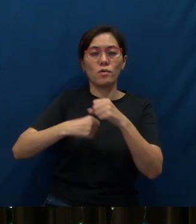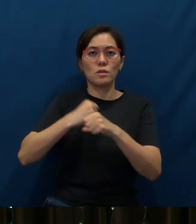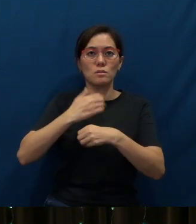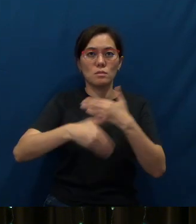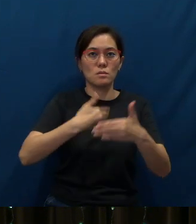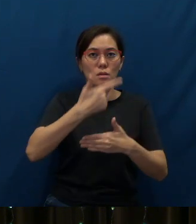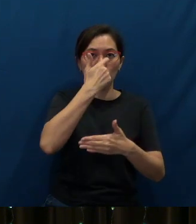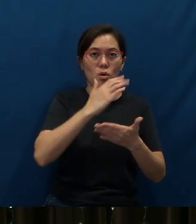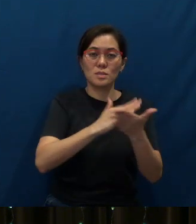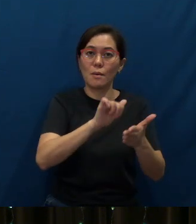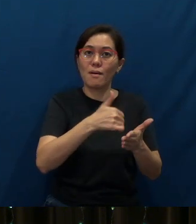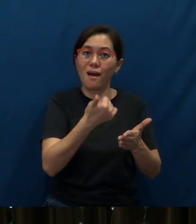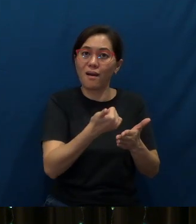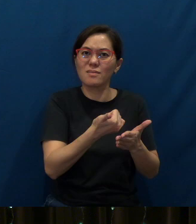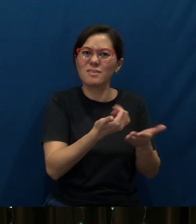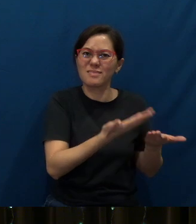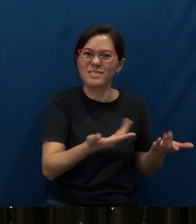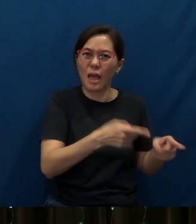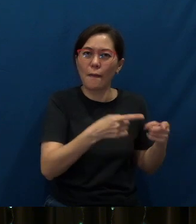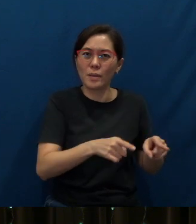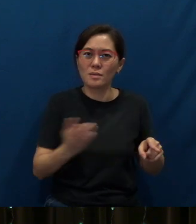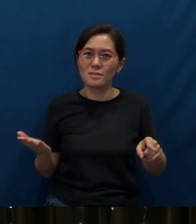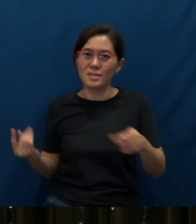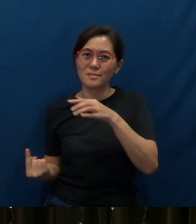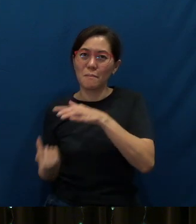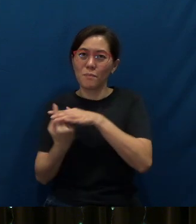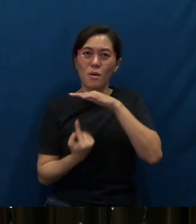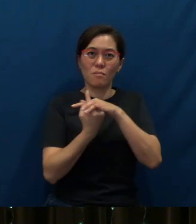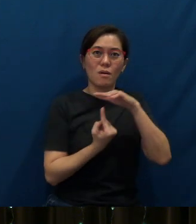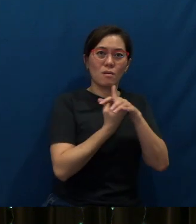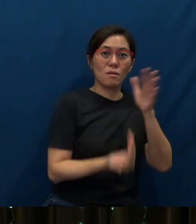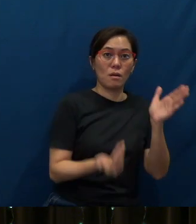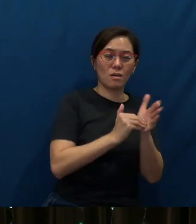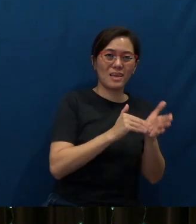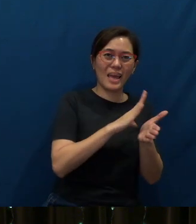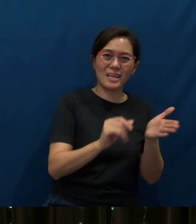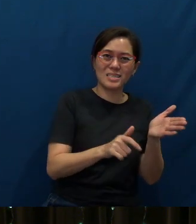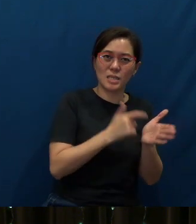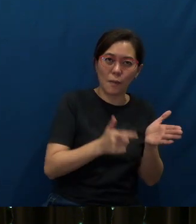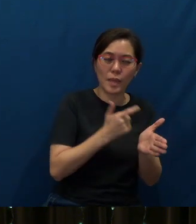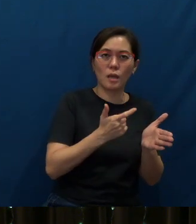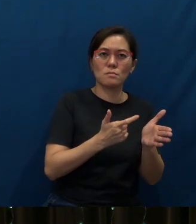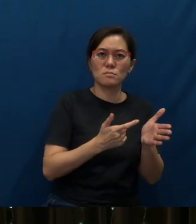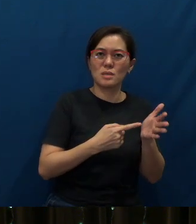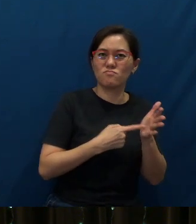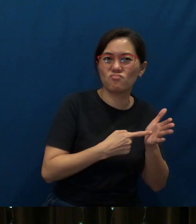this area surfaces again. And sometimes that can manifest in uncontrolled anger,